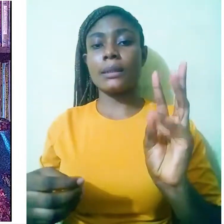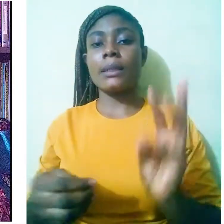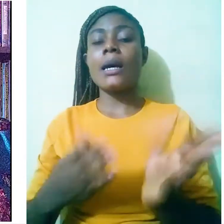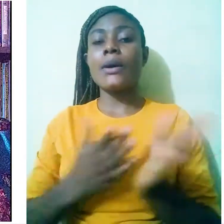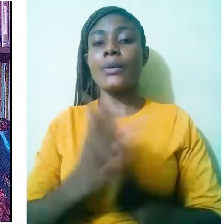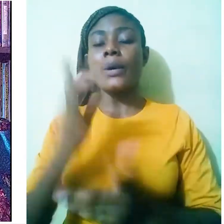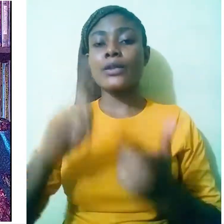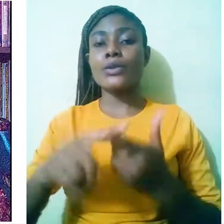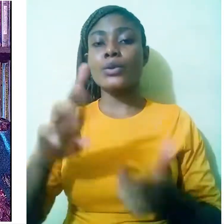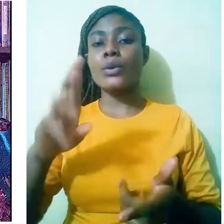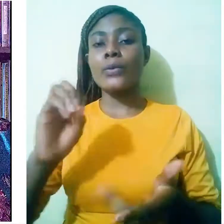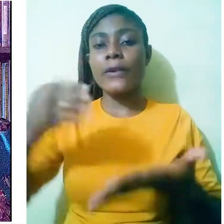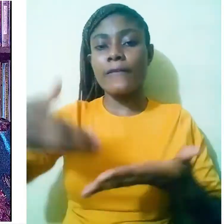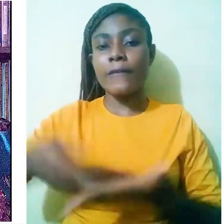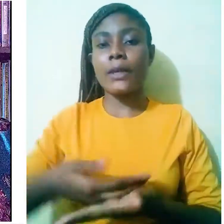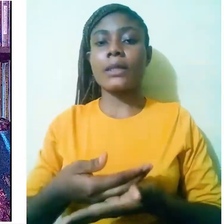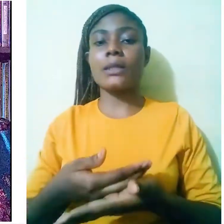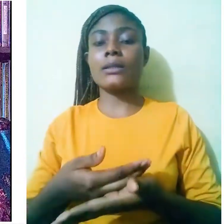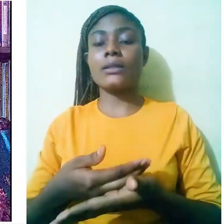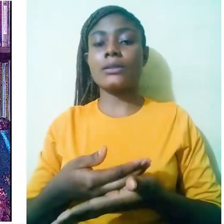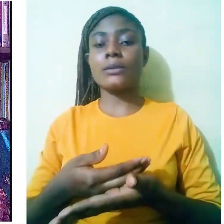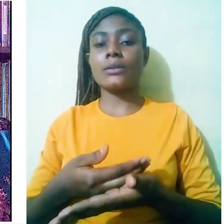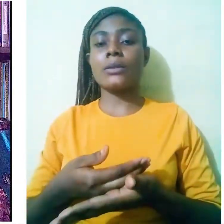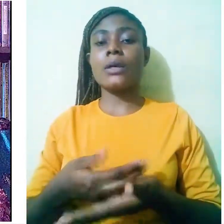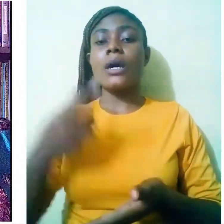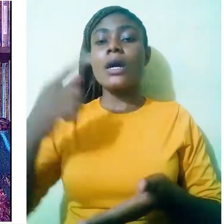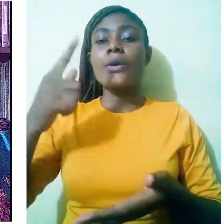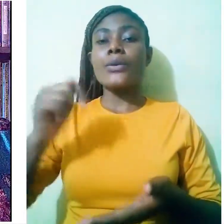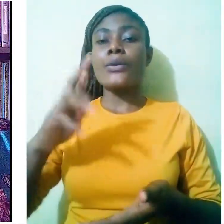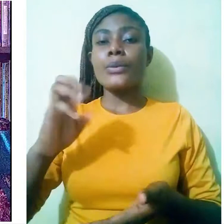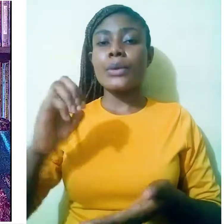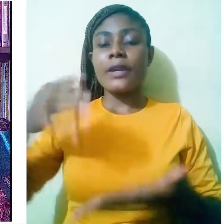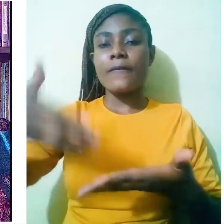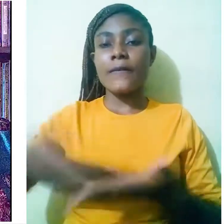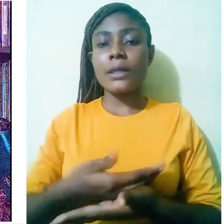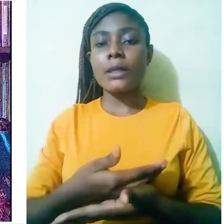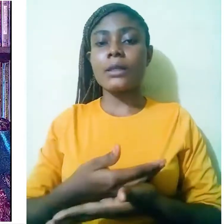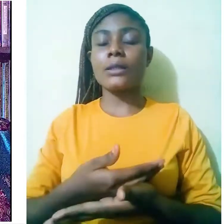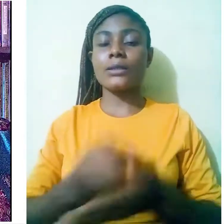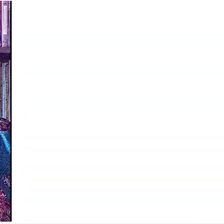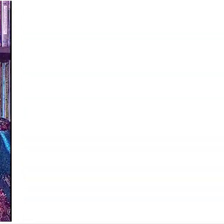Right to revitalization Revitalization secures right to education,